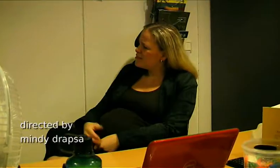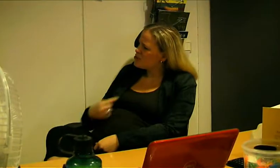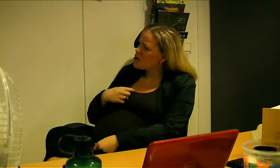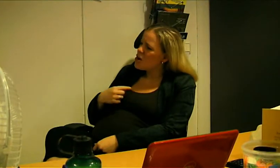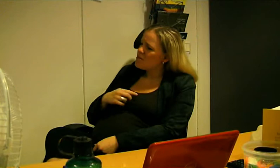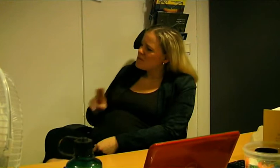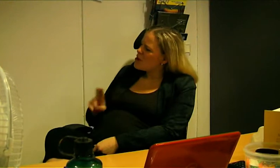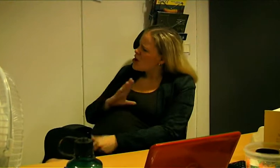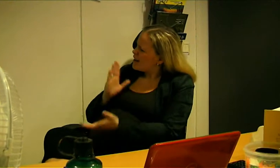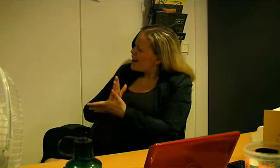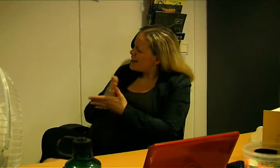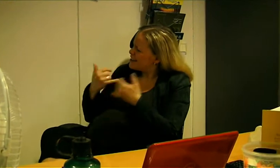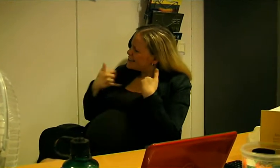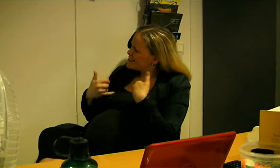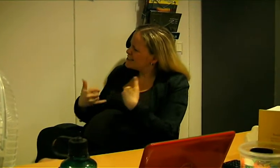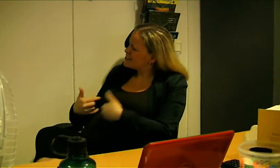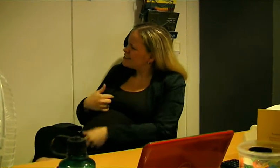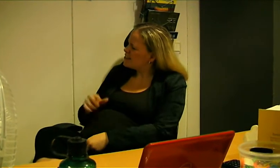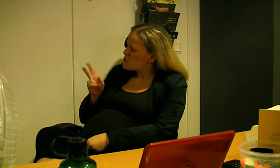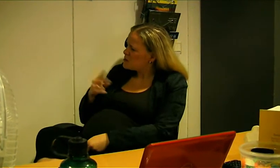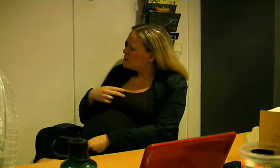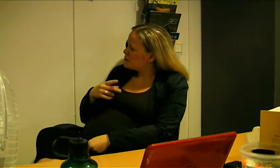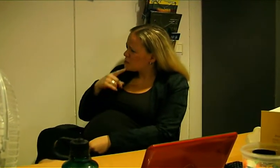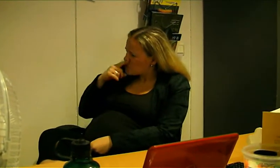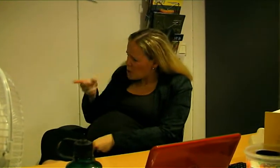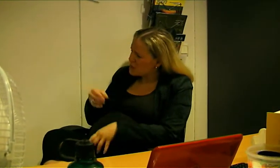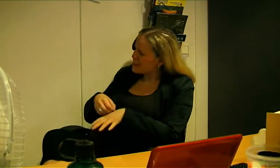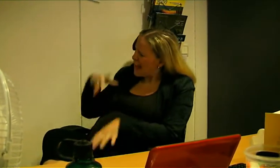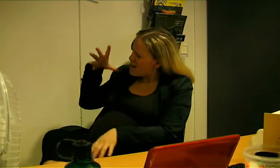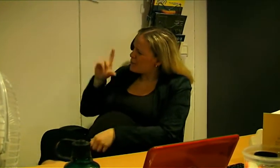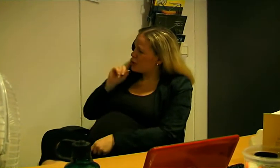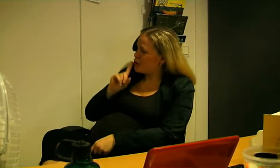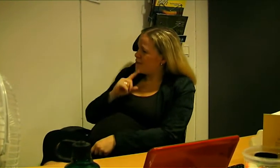I have the right characteristics and I am proud of being deaf.